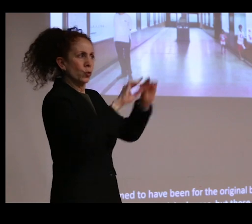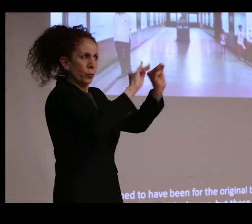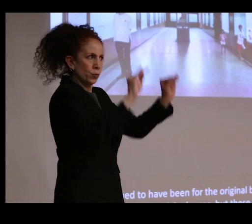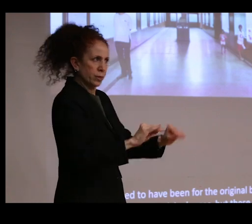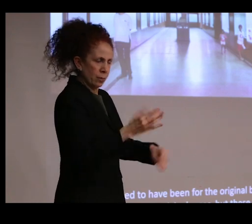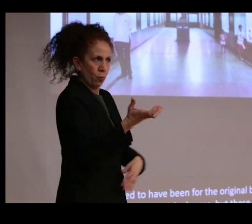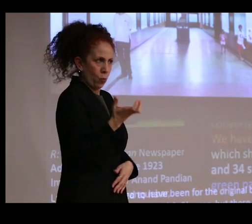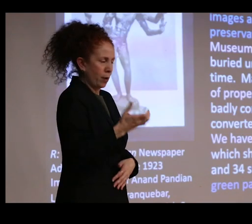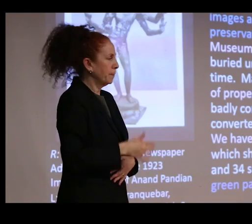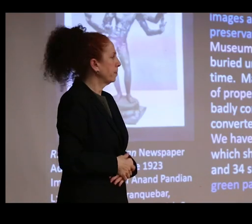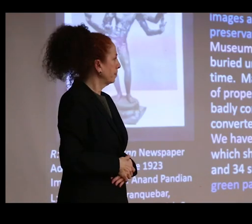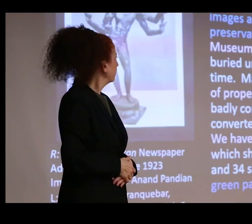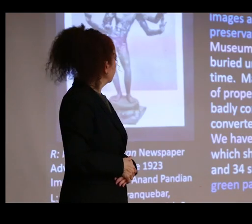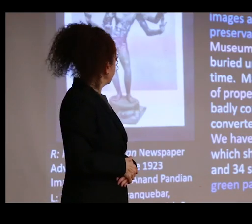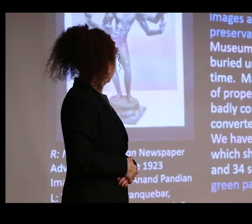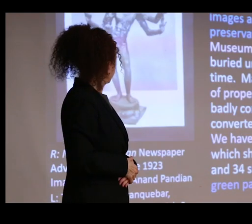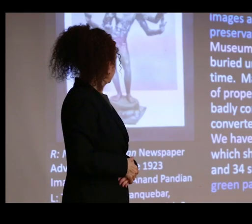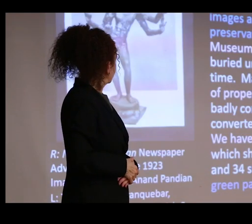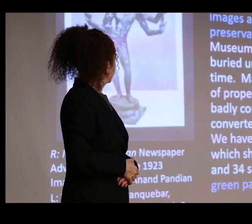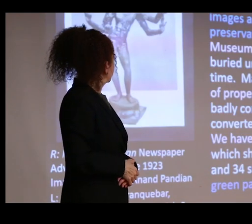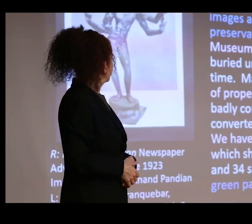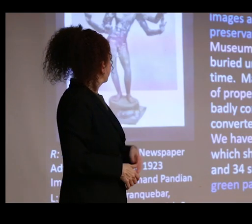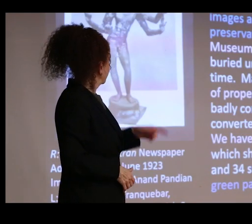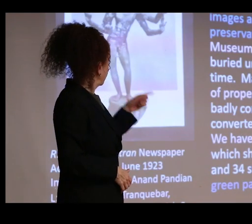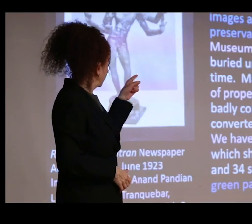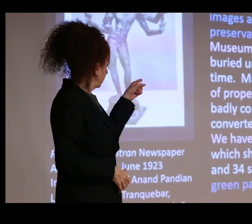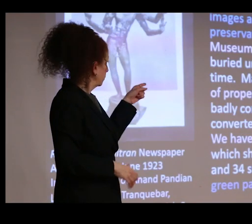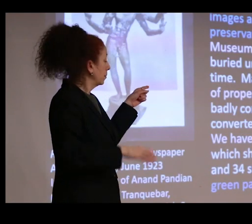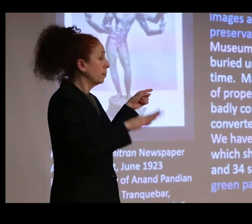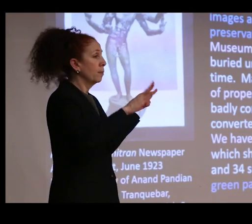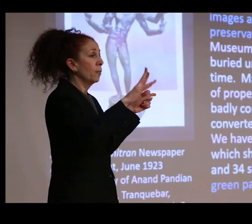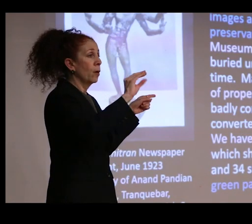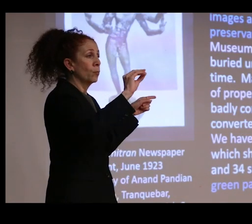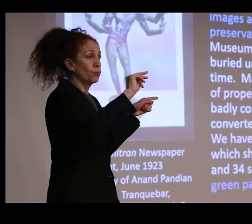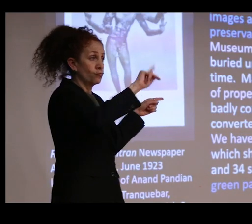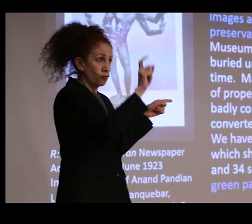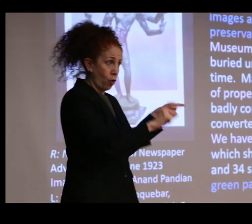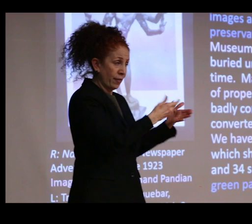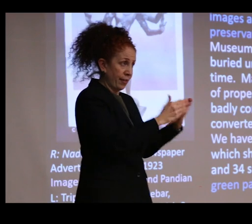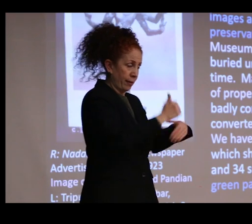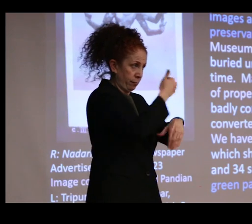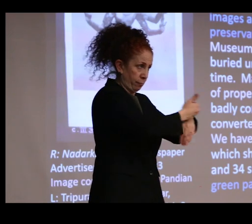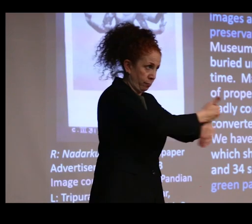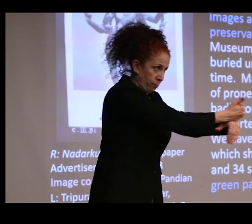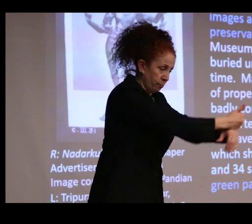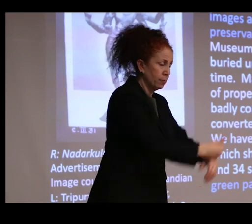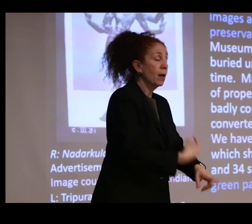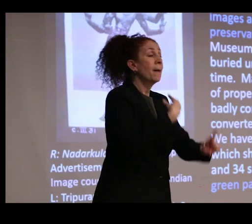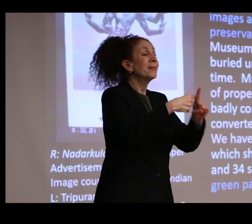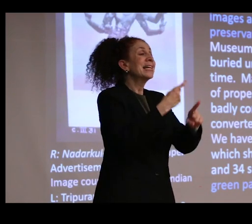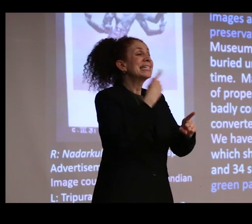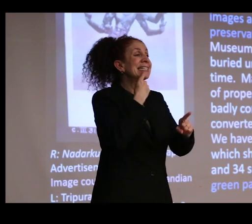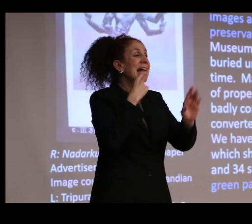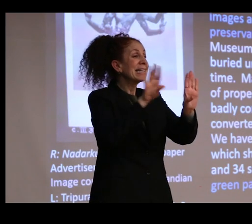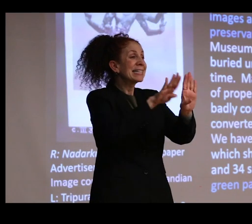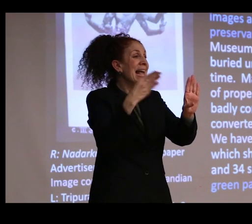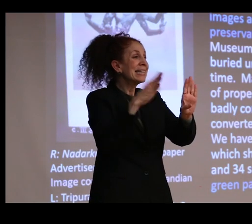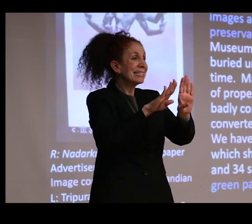Now, in addition to making space for bronze images that entered the museum, these glass cases were meant to encase them and protect them